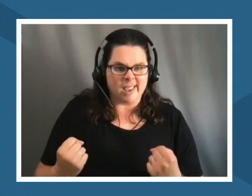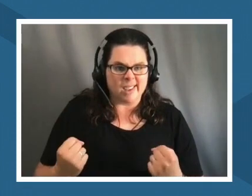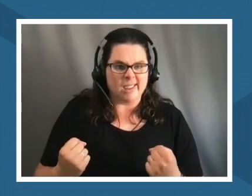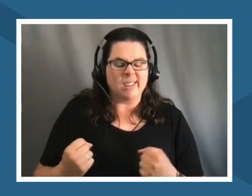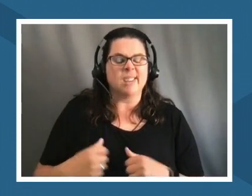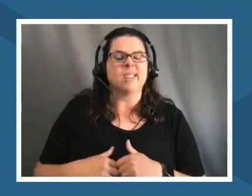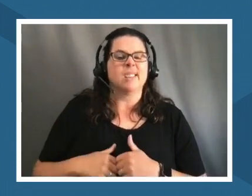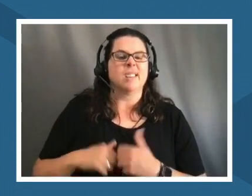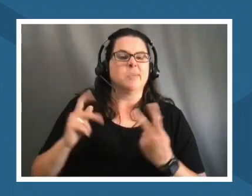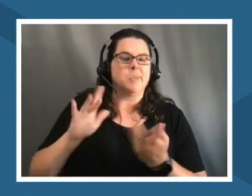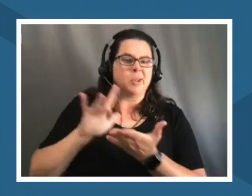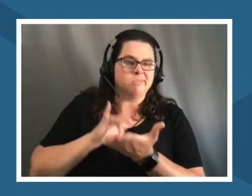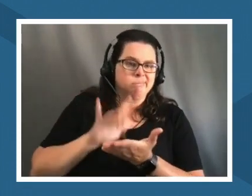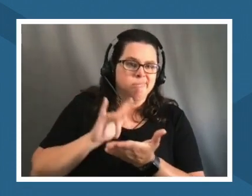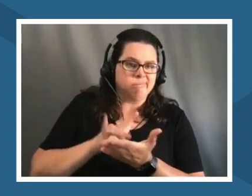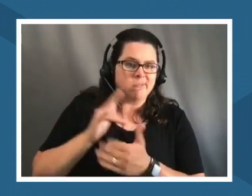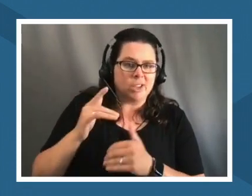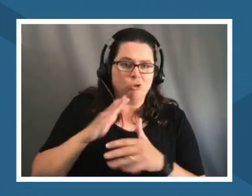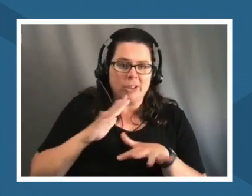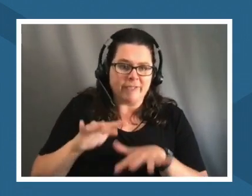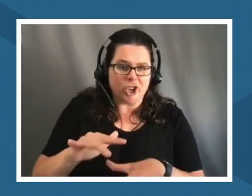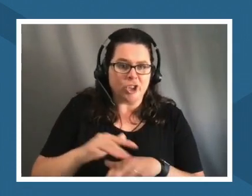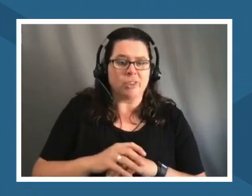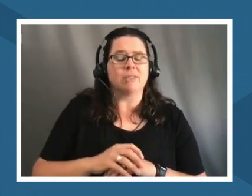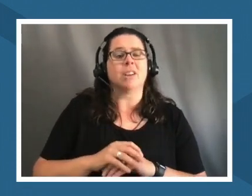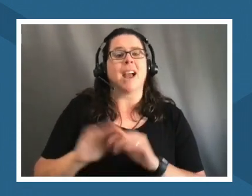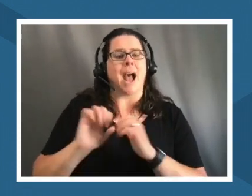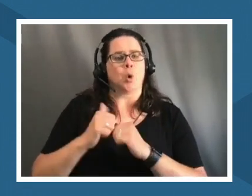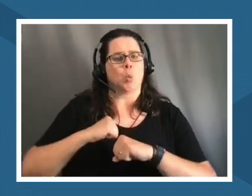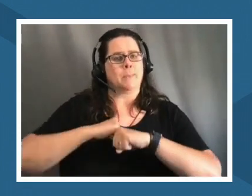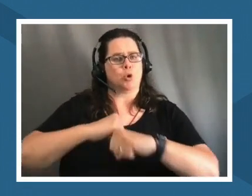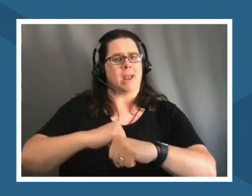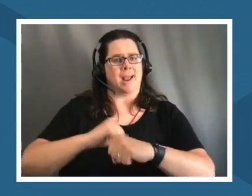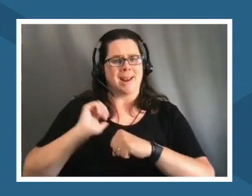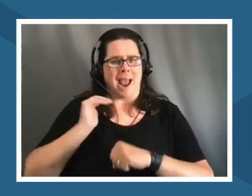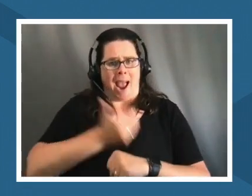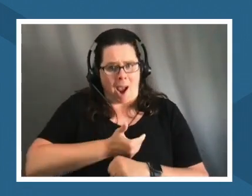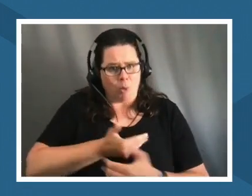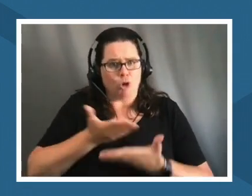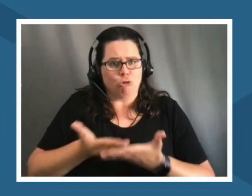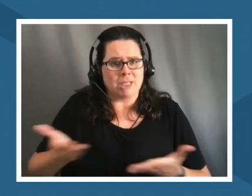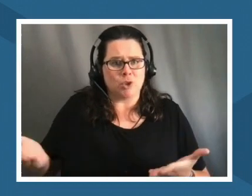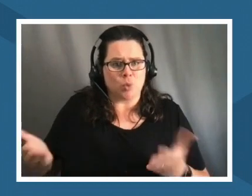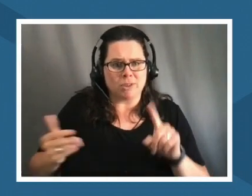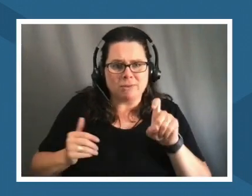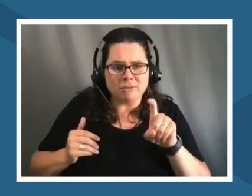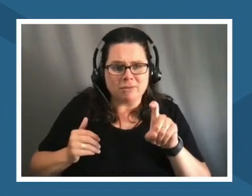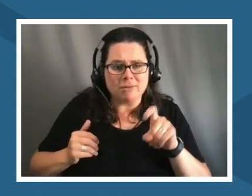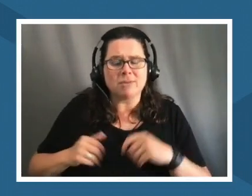questions about how do we protect